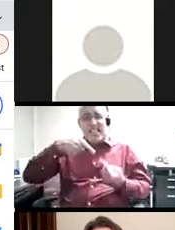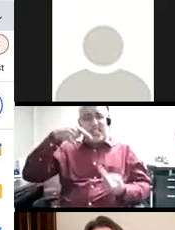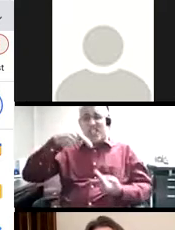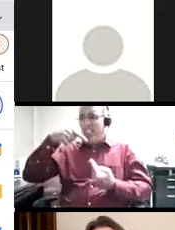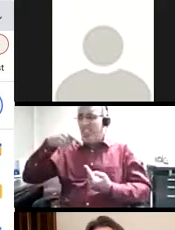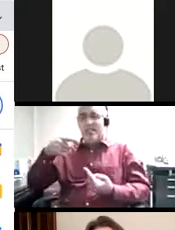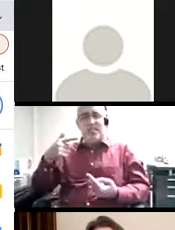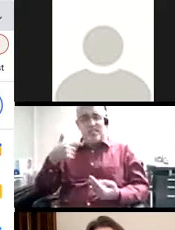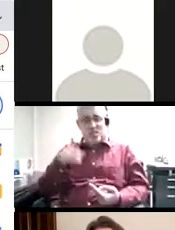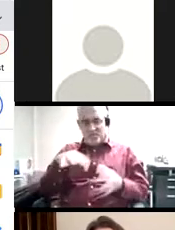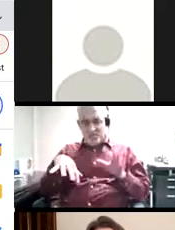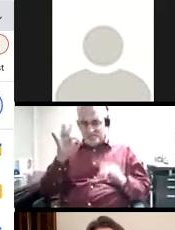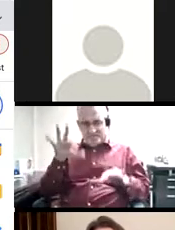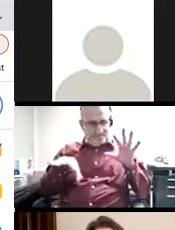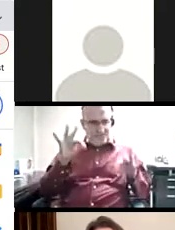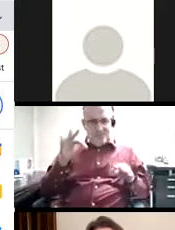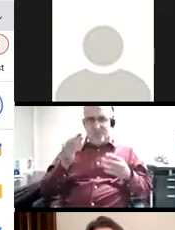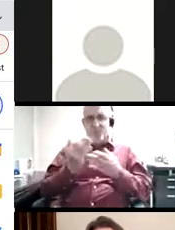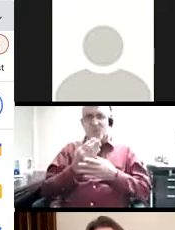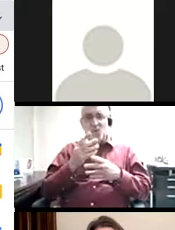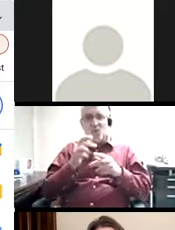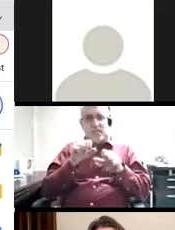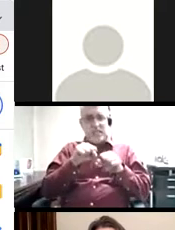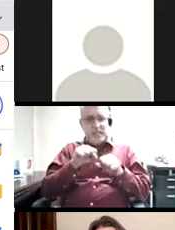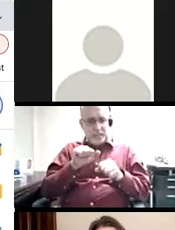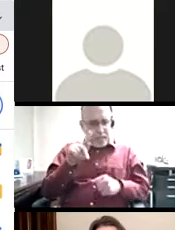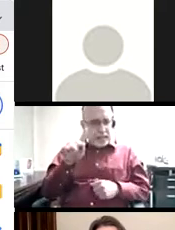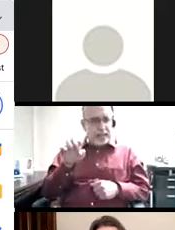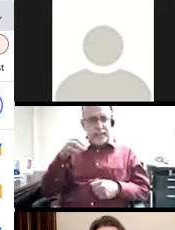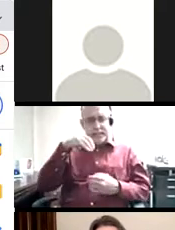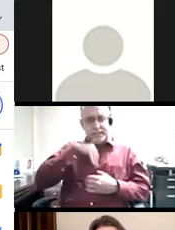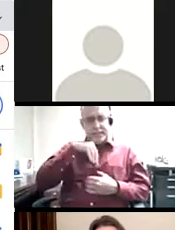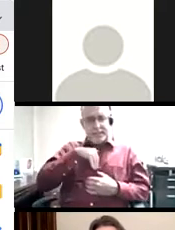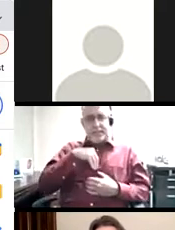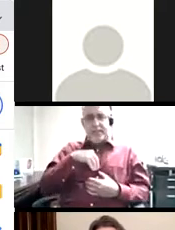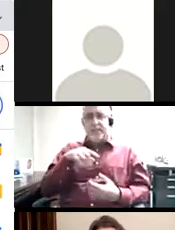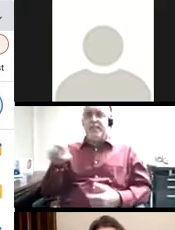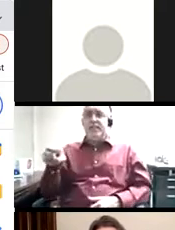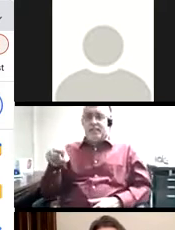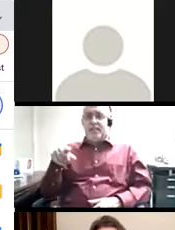tensions when we collaborate ,we discover new space within ourselves and within our community. Audre